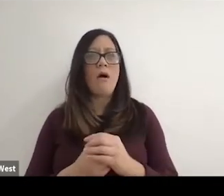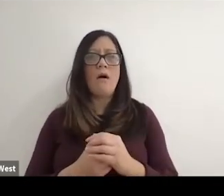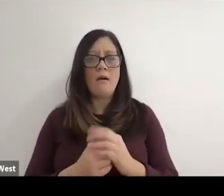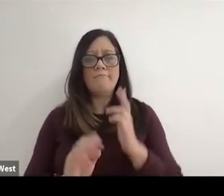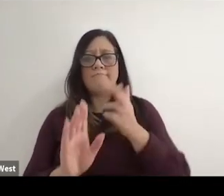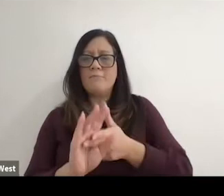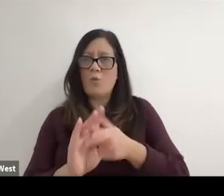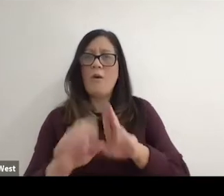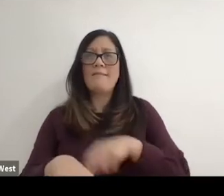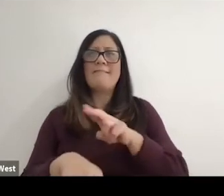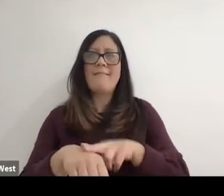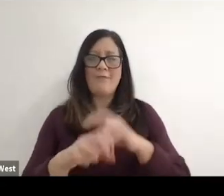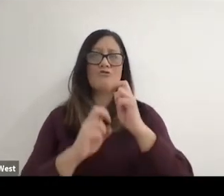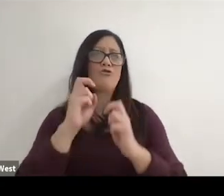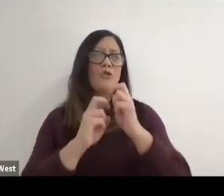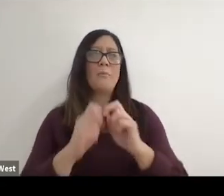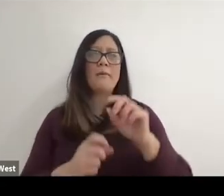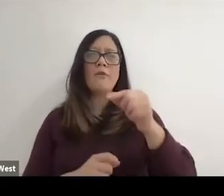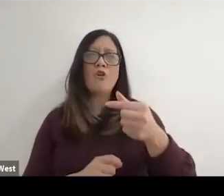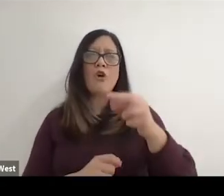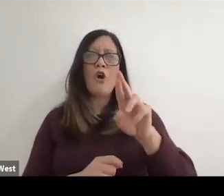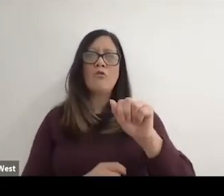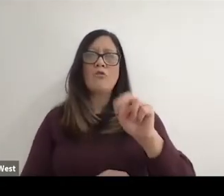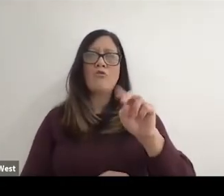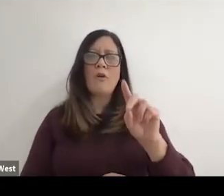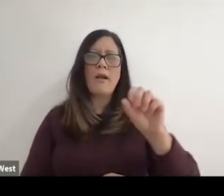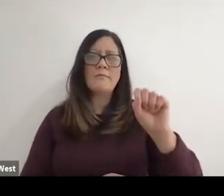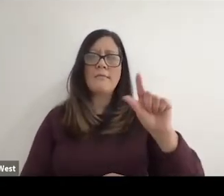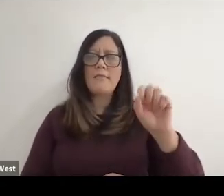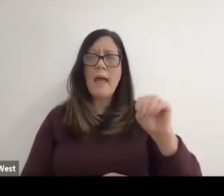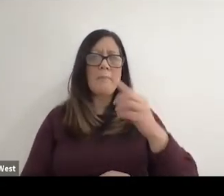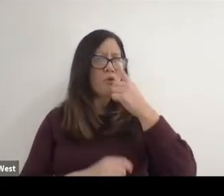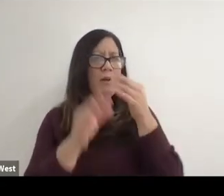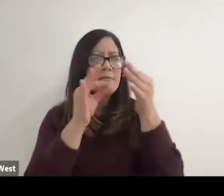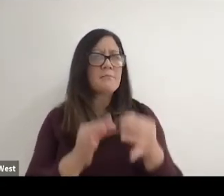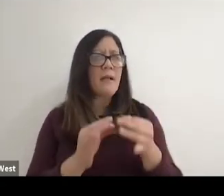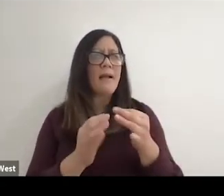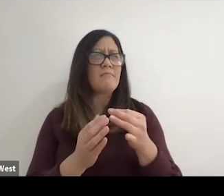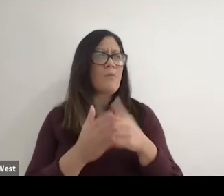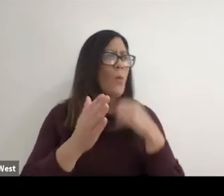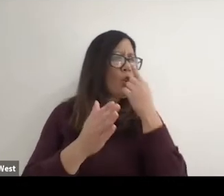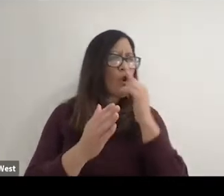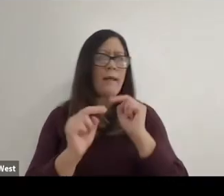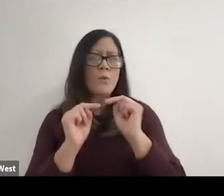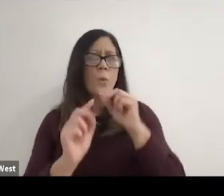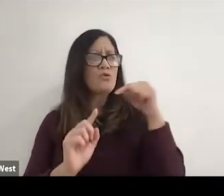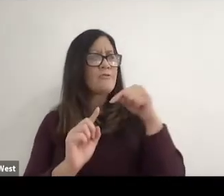the Grand Slam tournaments. How did? How did that negotiation go? What can you tell us about that?